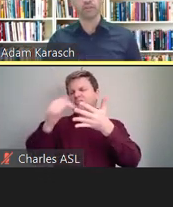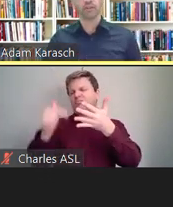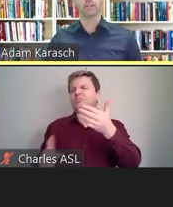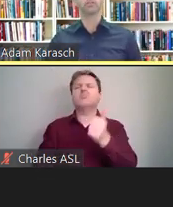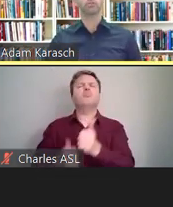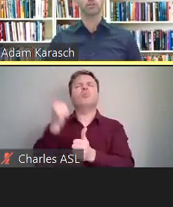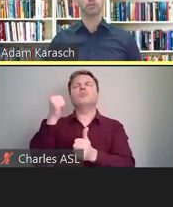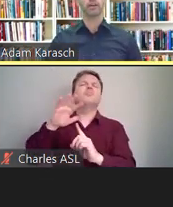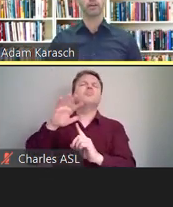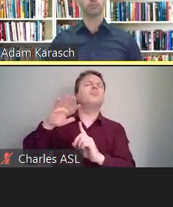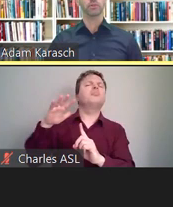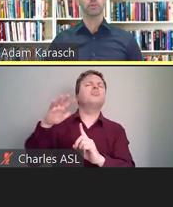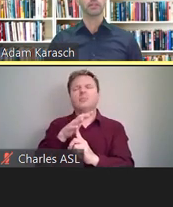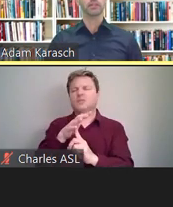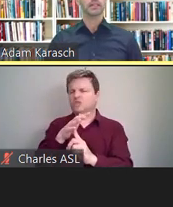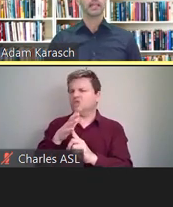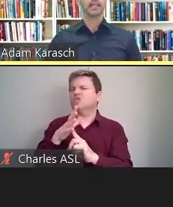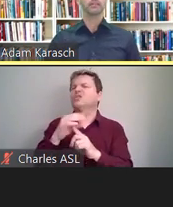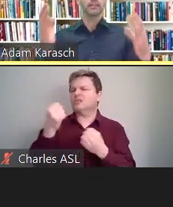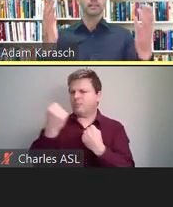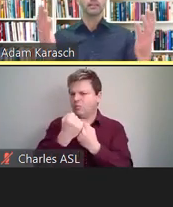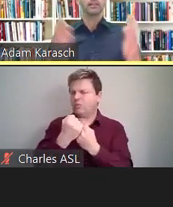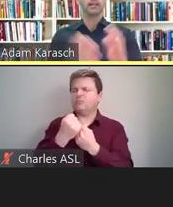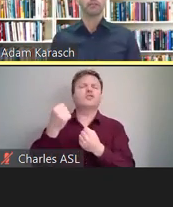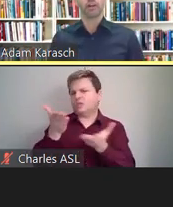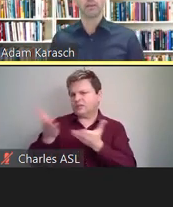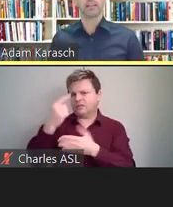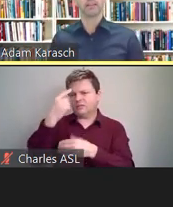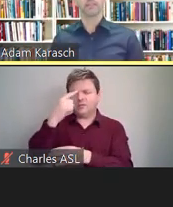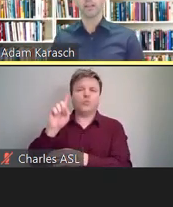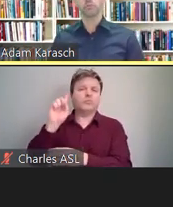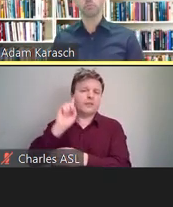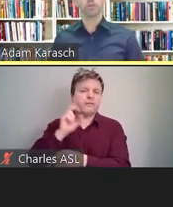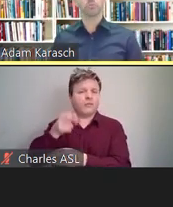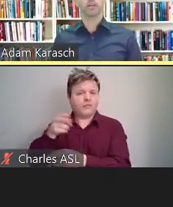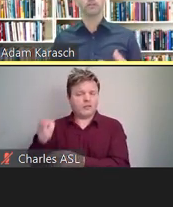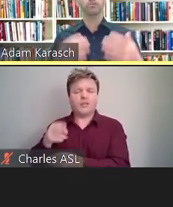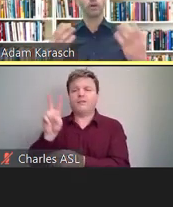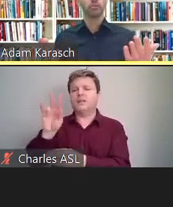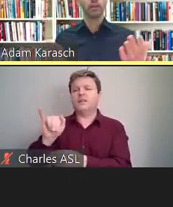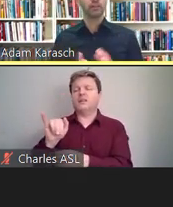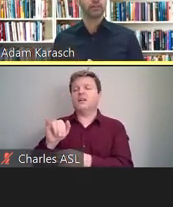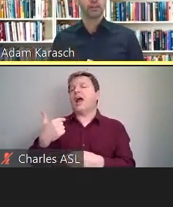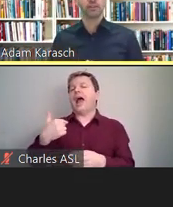and the visually impaired communities. And I'm not trying to make this a sales pitch, but I do want to bring it to your attention